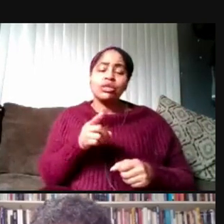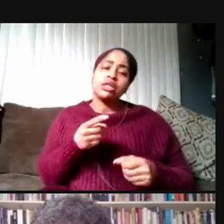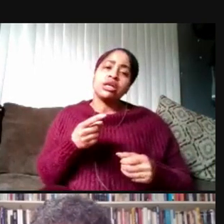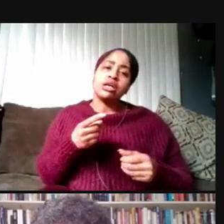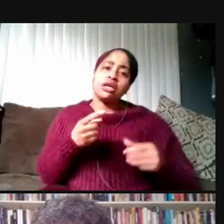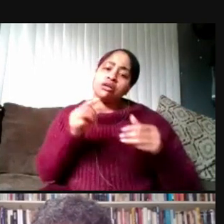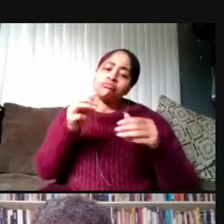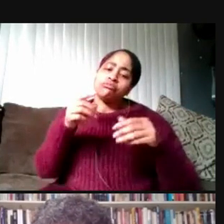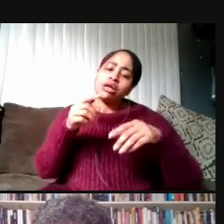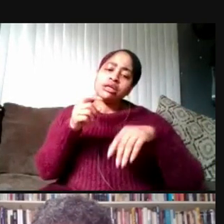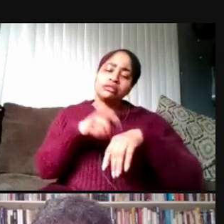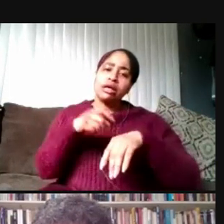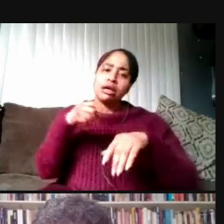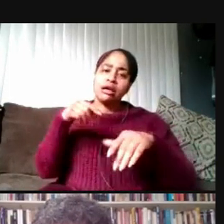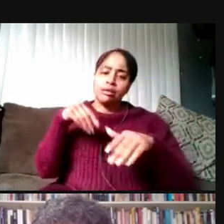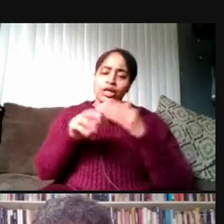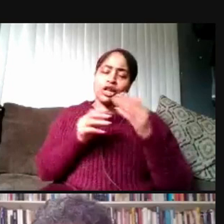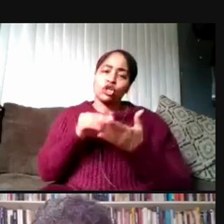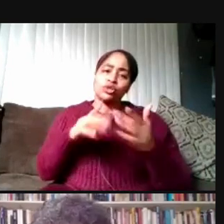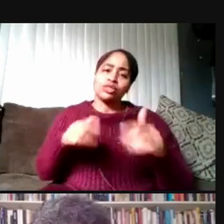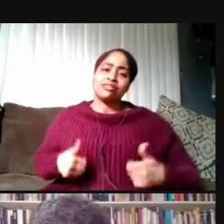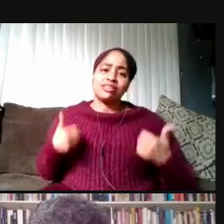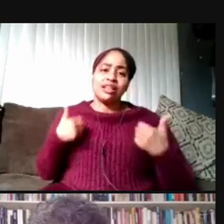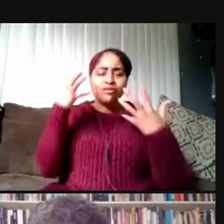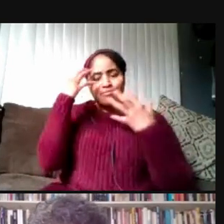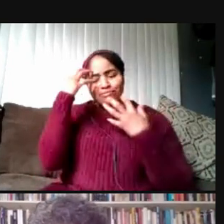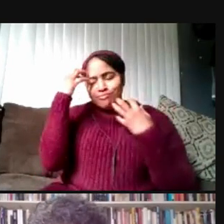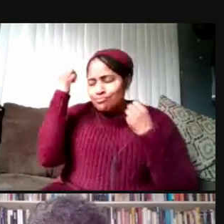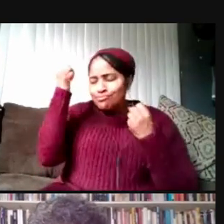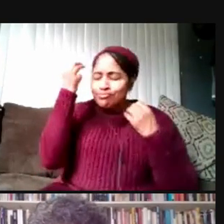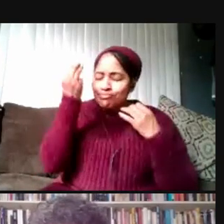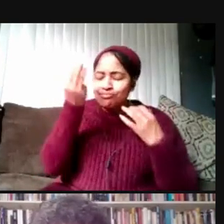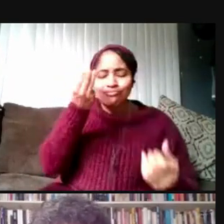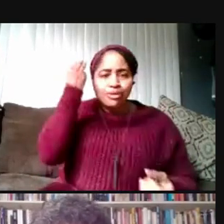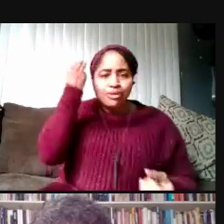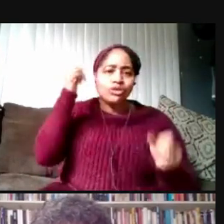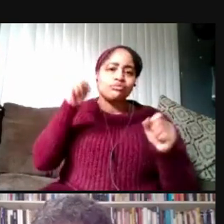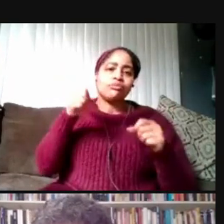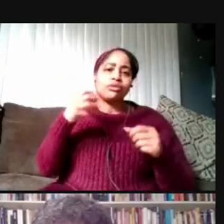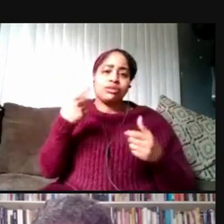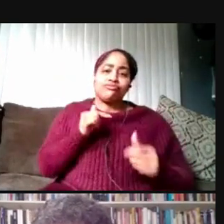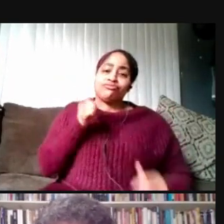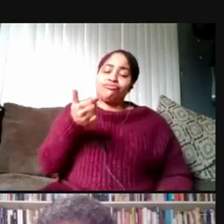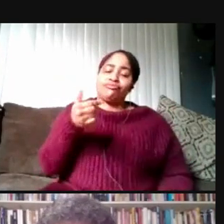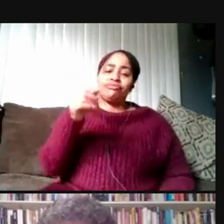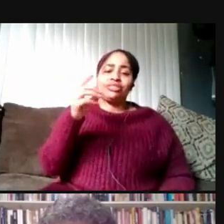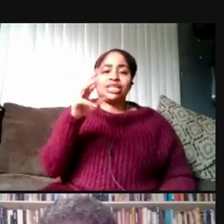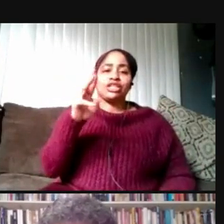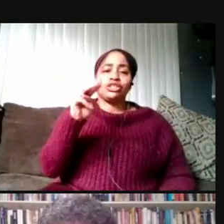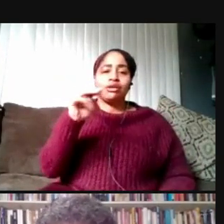as memorable as possible. And now to turn things over to Dr. Malani. Yeah, thank you, Mark.